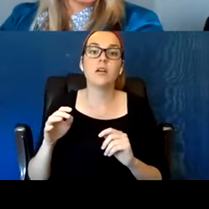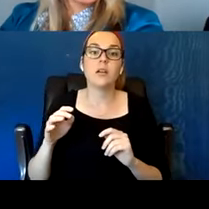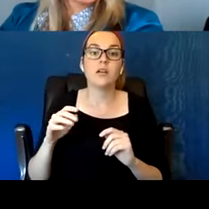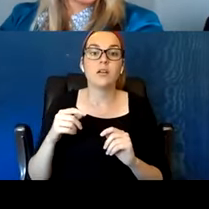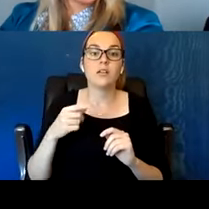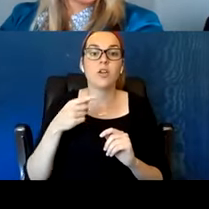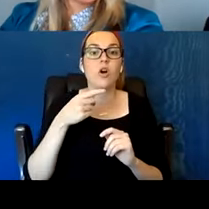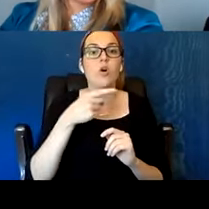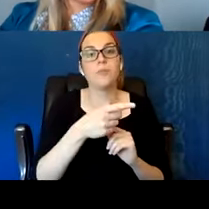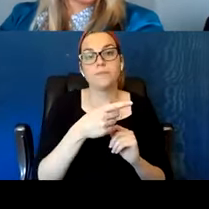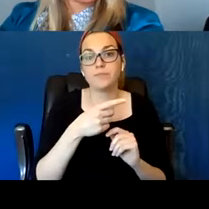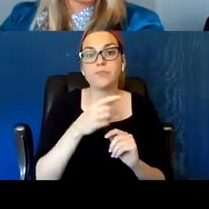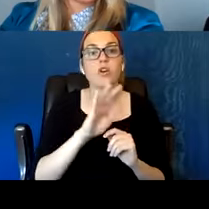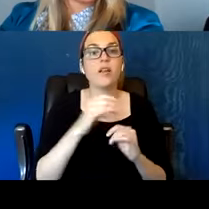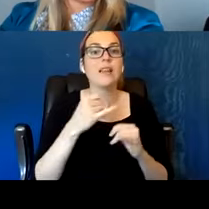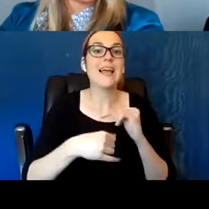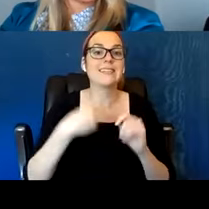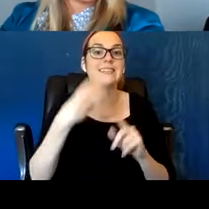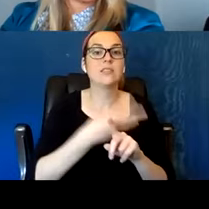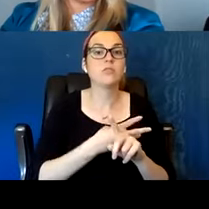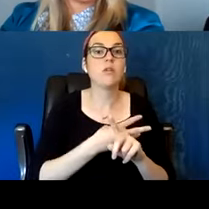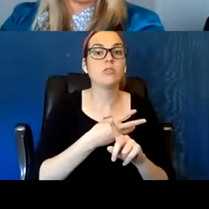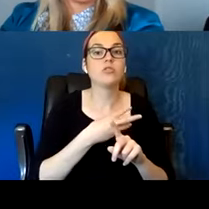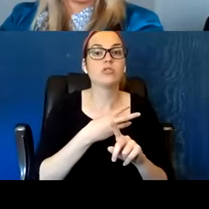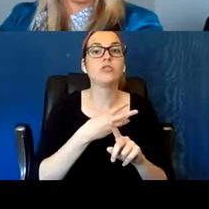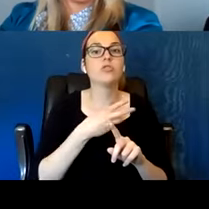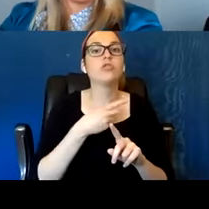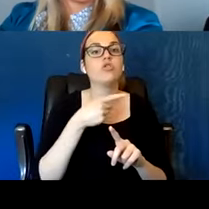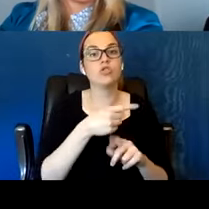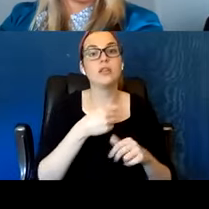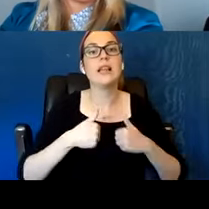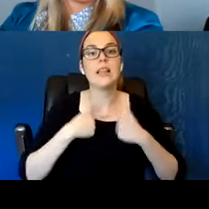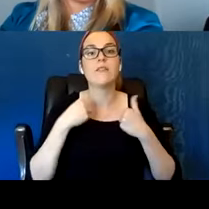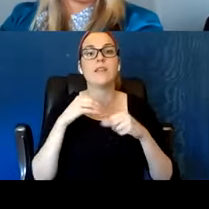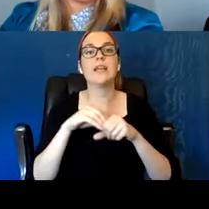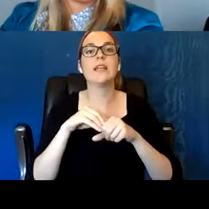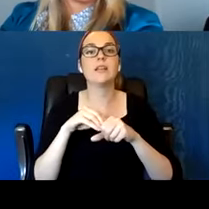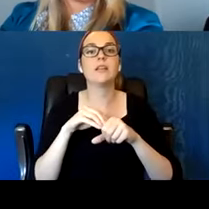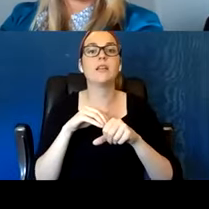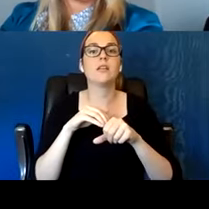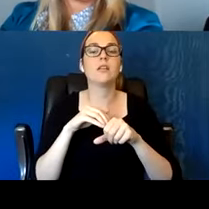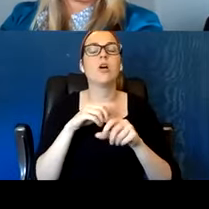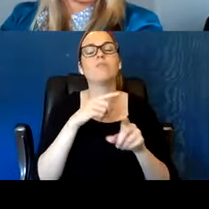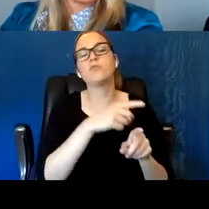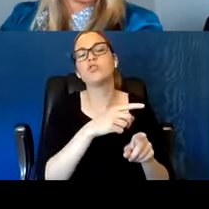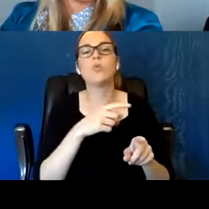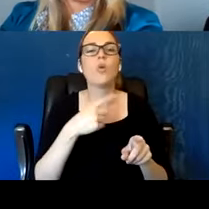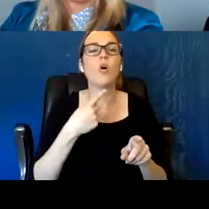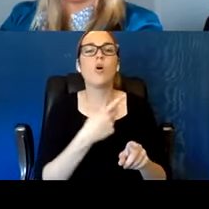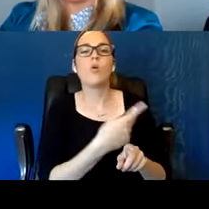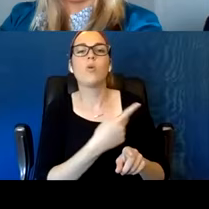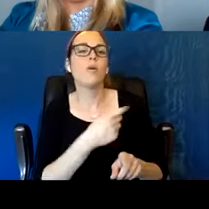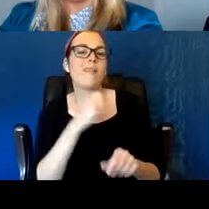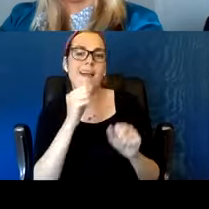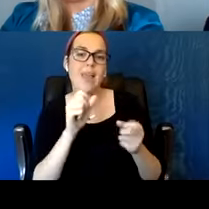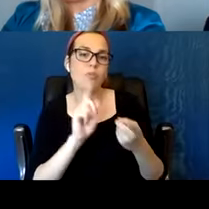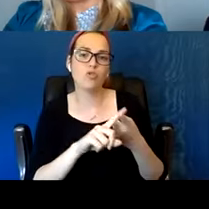And so I'm comforted with that, even though she never made it to permanent housing. But I never gave up on her and she never insulted me.